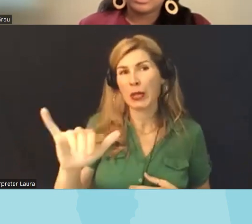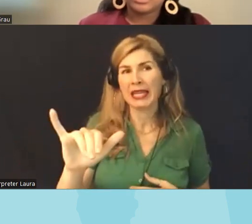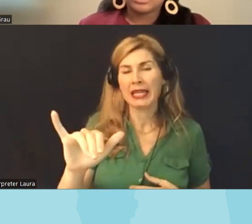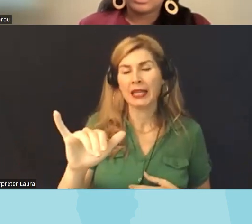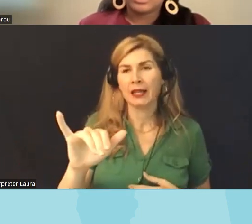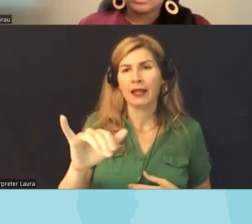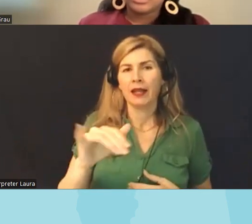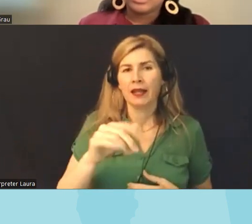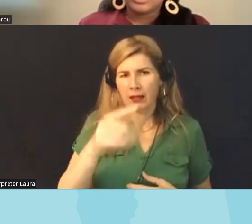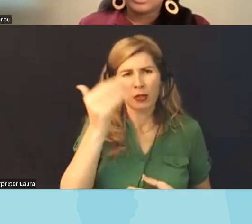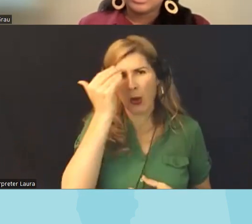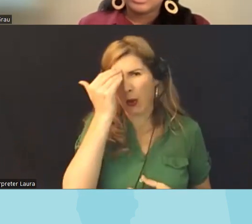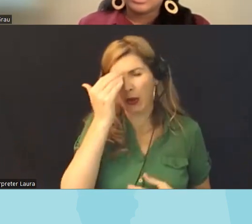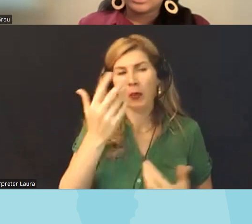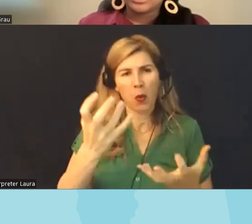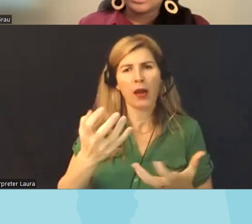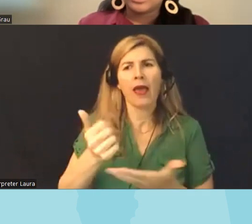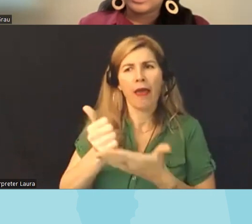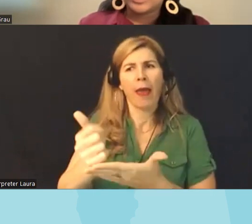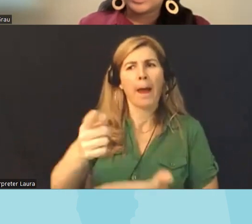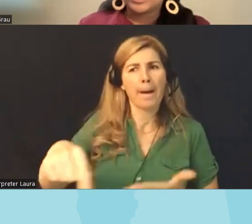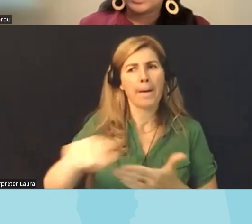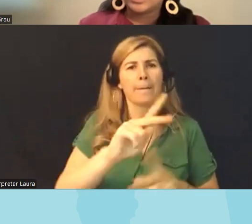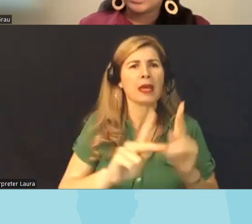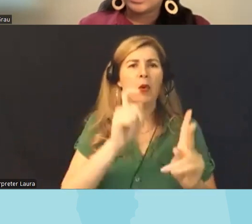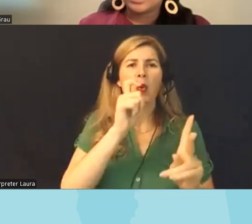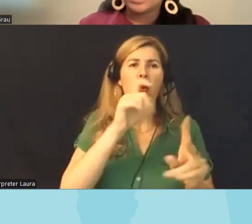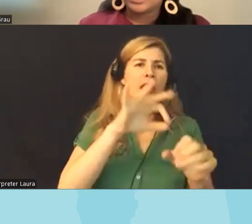sure that it's easy for uh electeds and we also want to make sure that it's as easy as possible